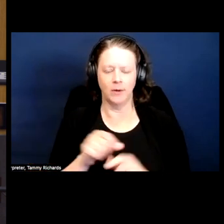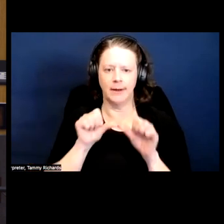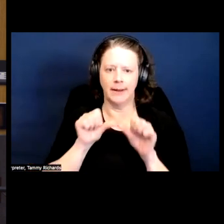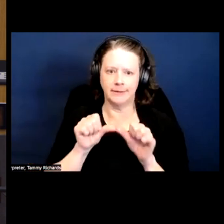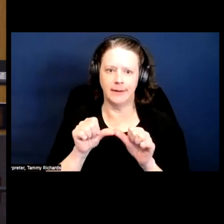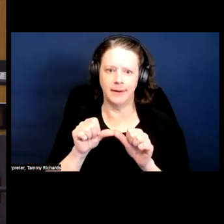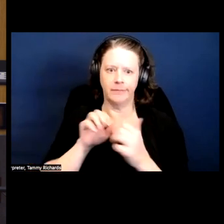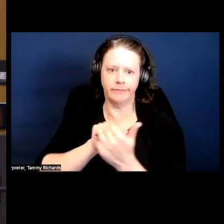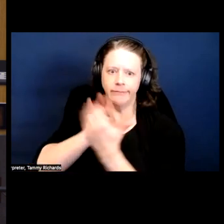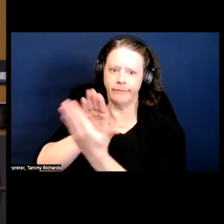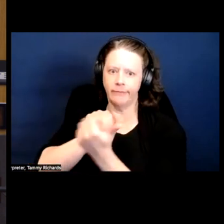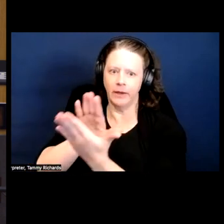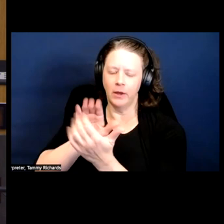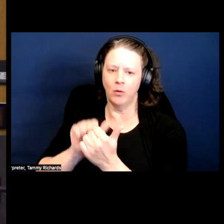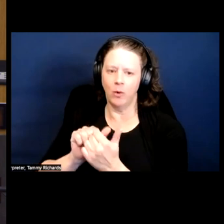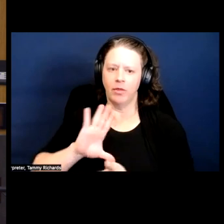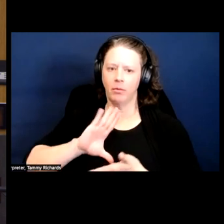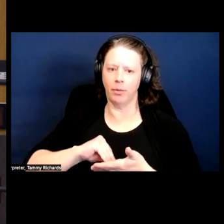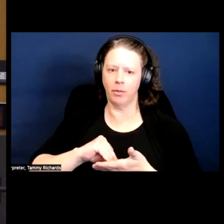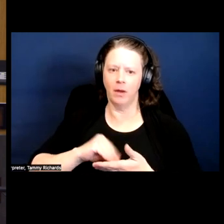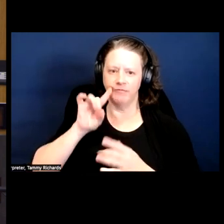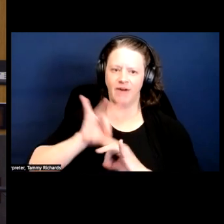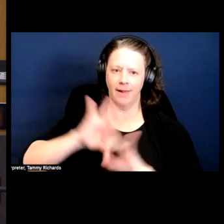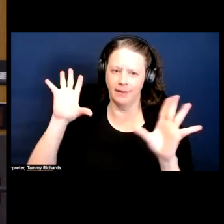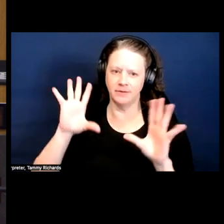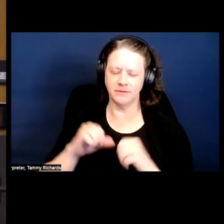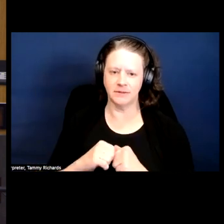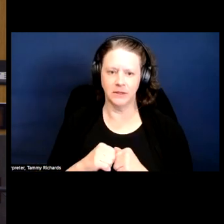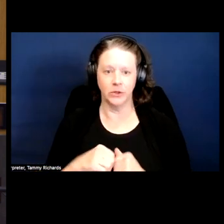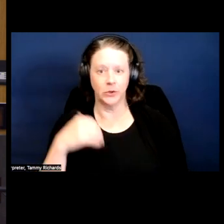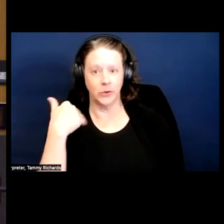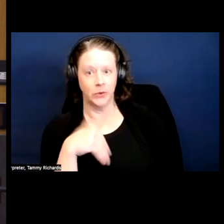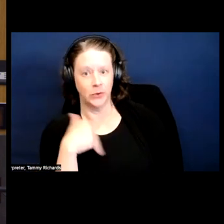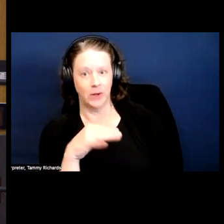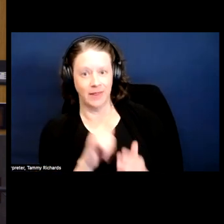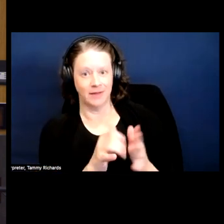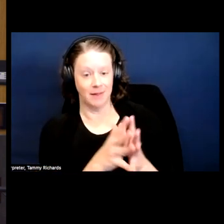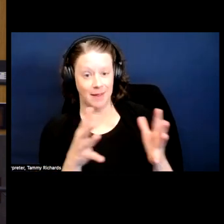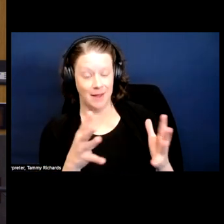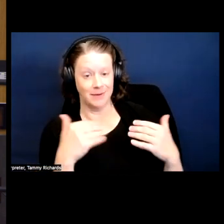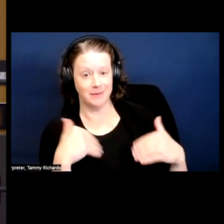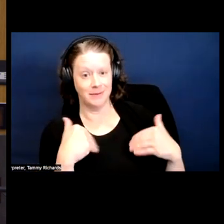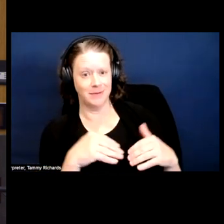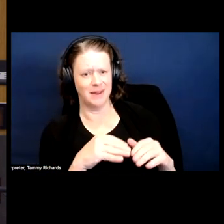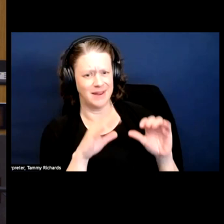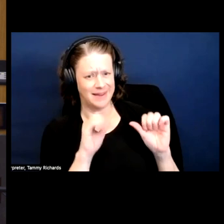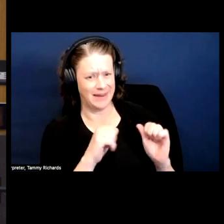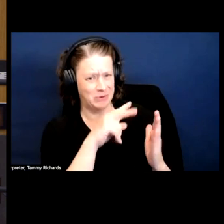violence? DR. That's a lot... oh, okay. Can you read them again?